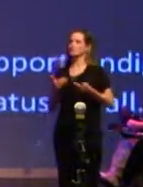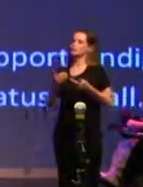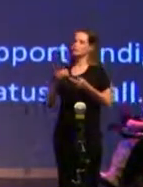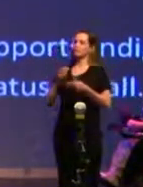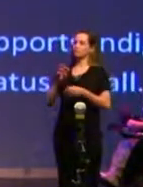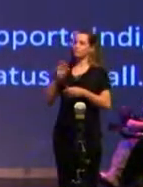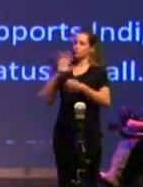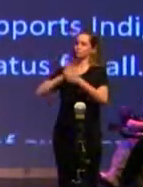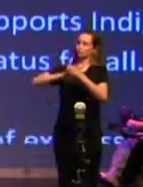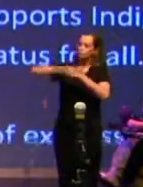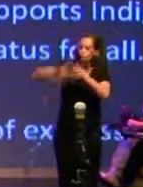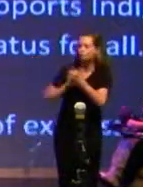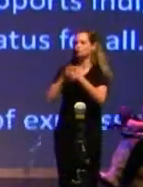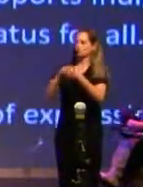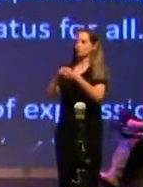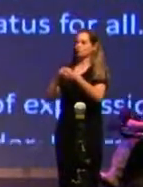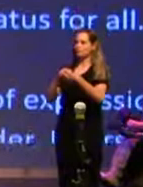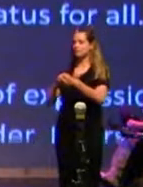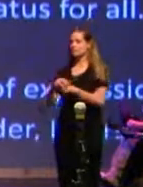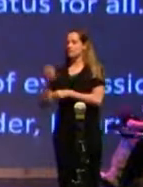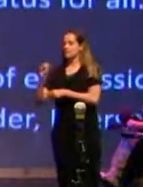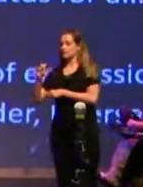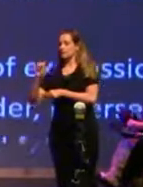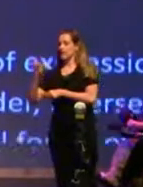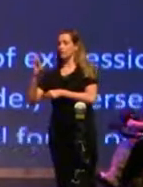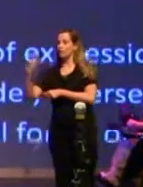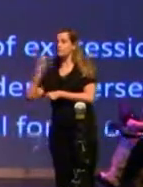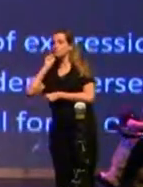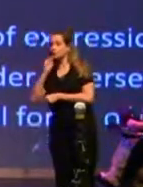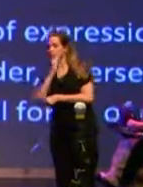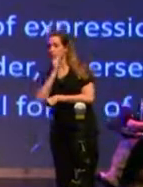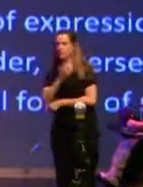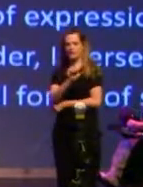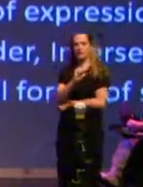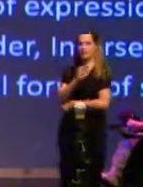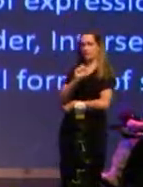And this is Sarah speaking. We want to acknowledge that we are on the